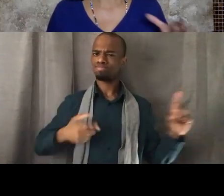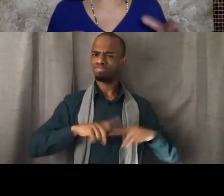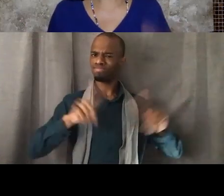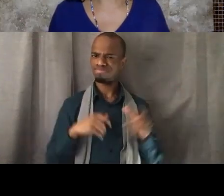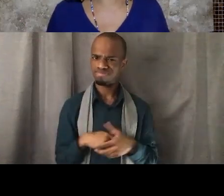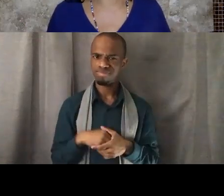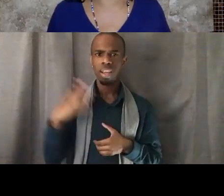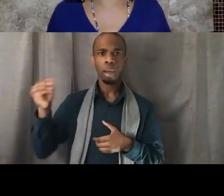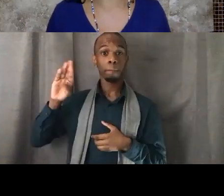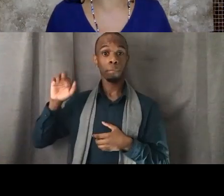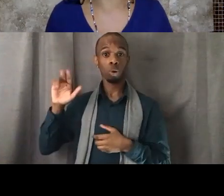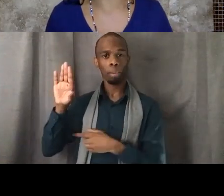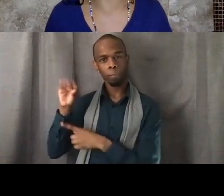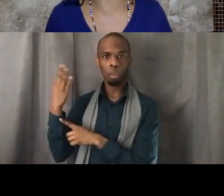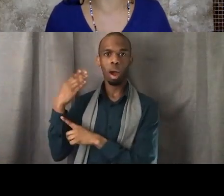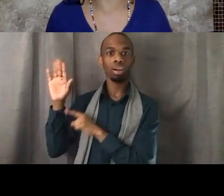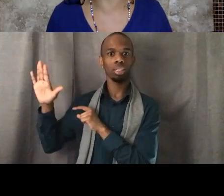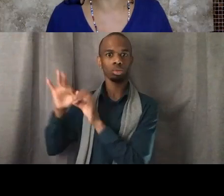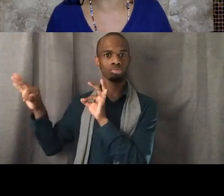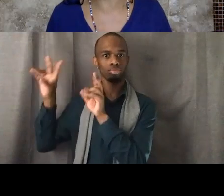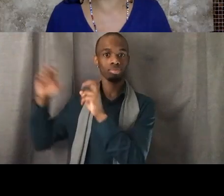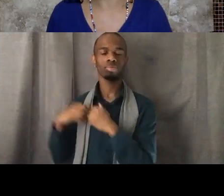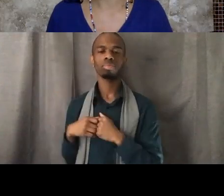"If I had a son he'd look like Trayvon Martin," right?